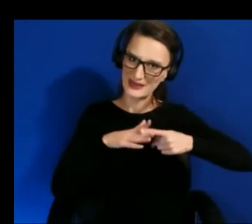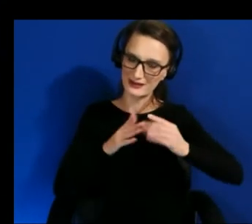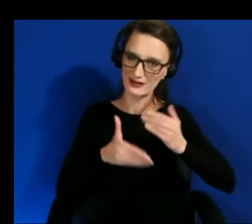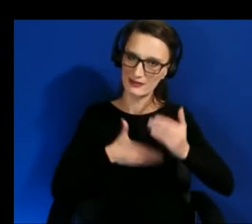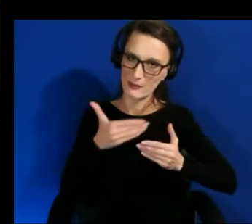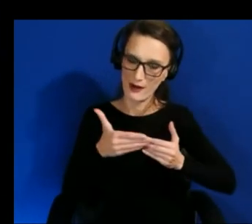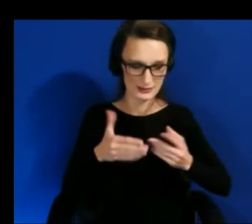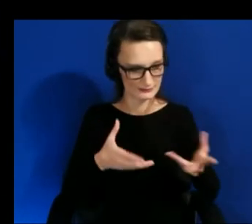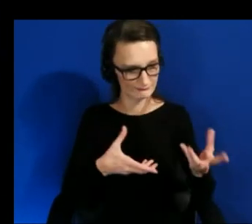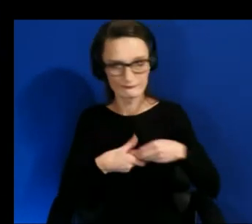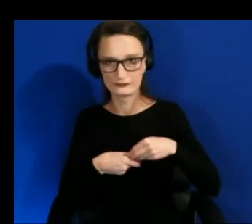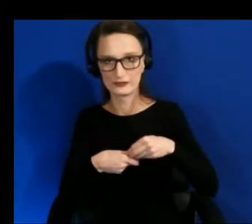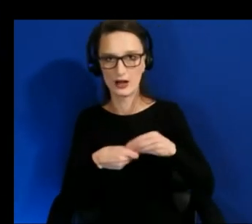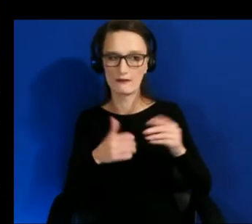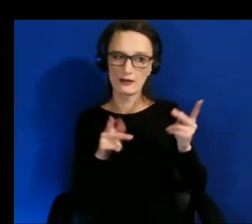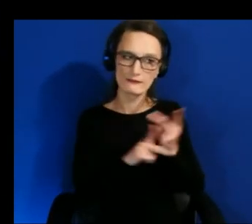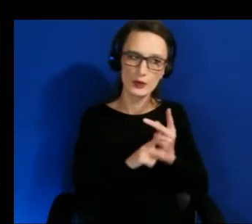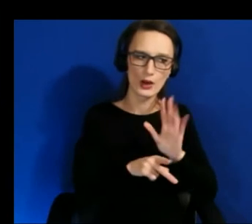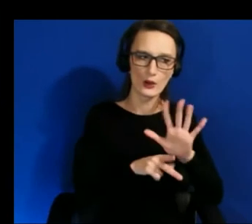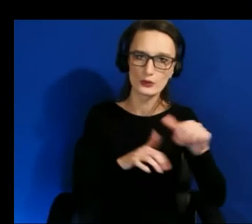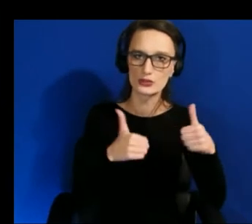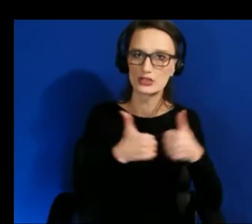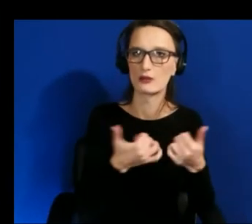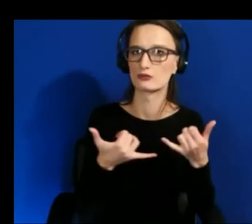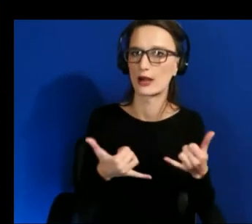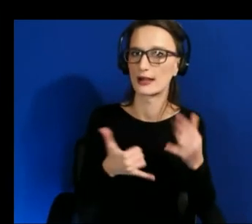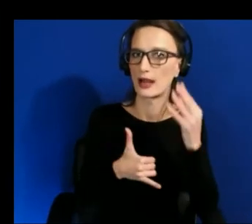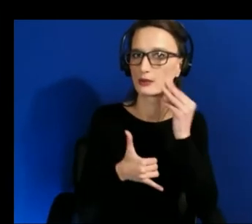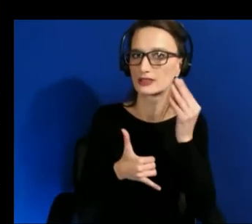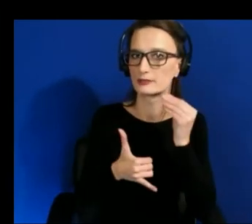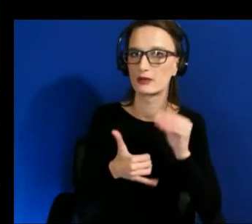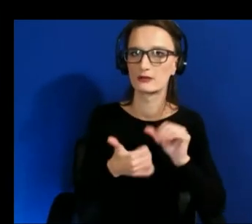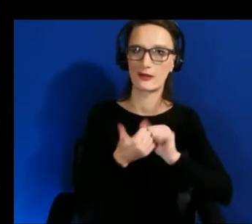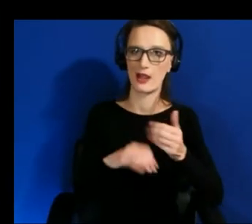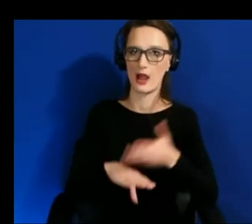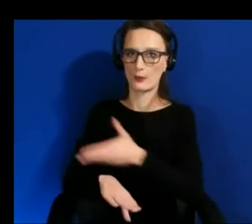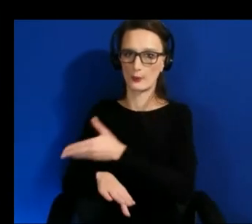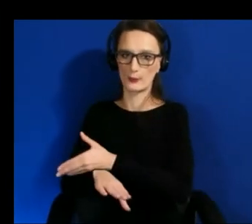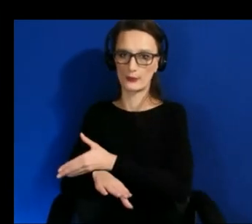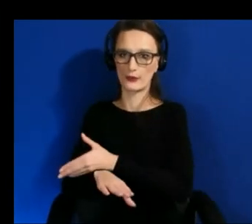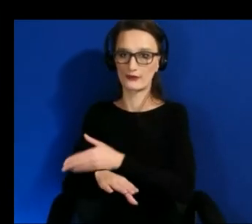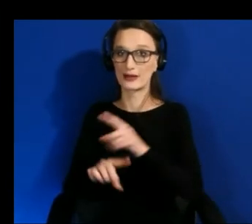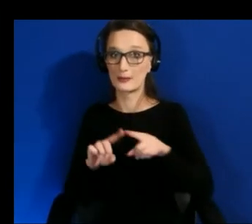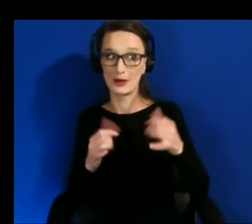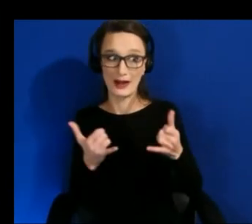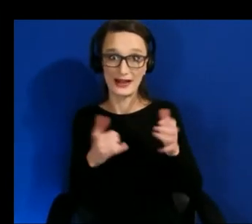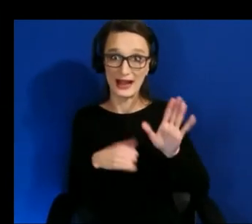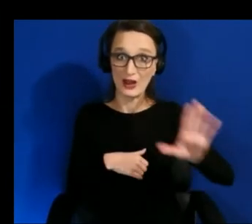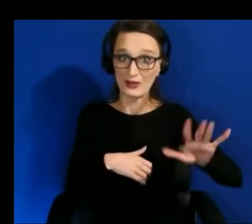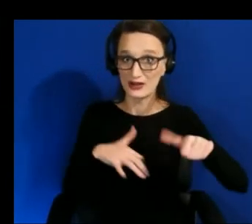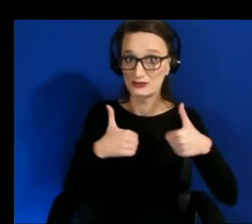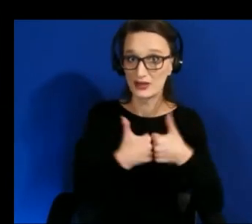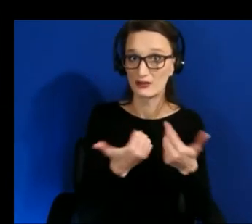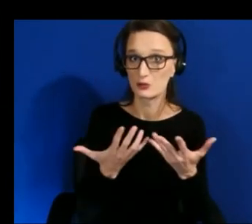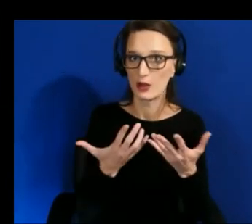experiencing but right now it's well i can't use this exactly so it's starting from basic